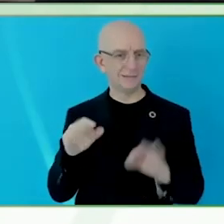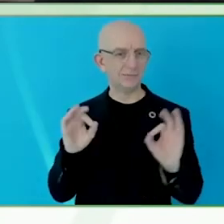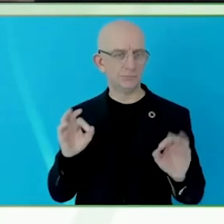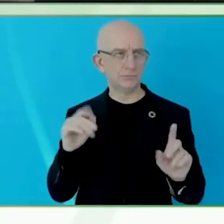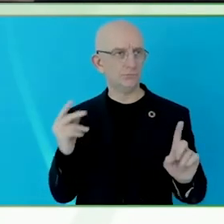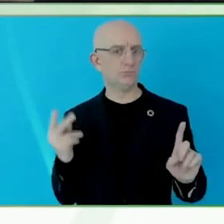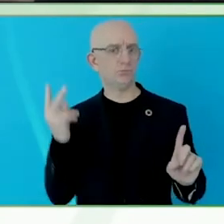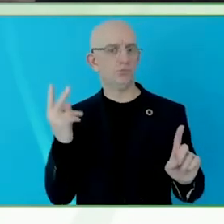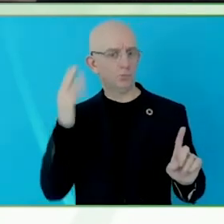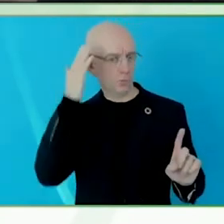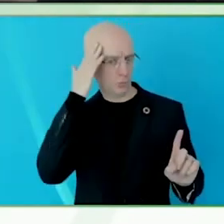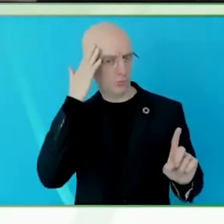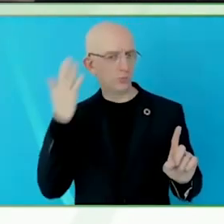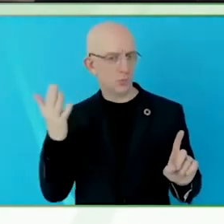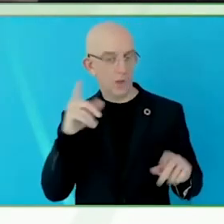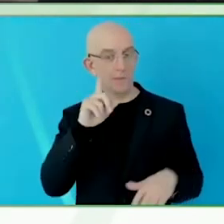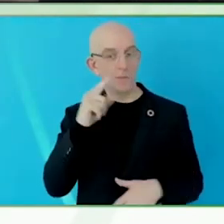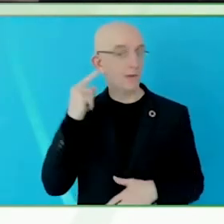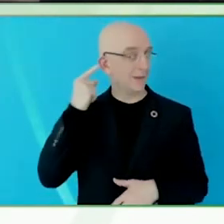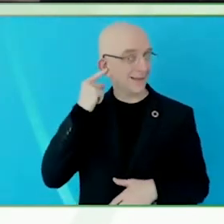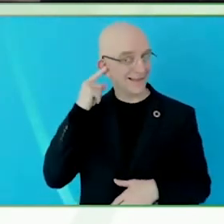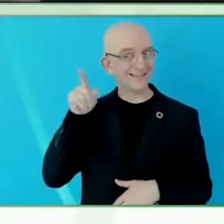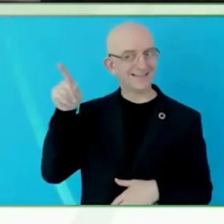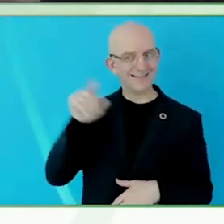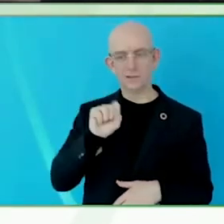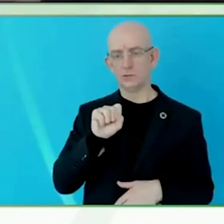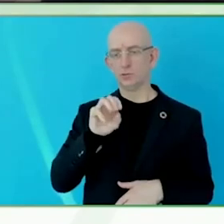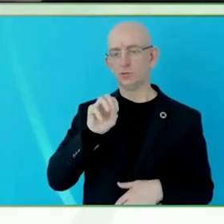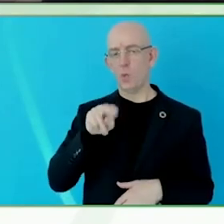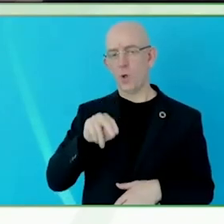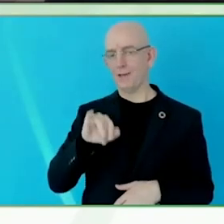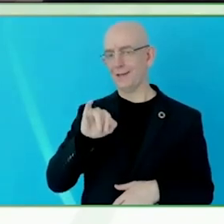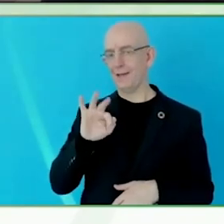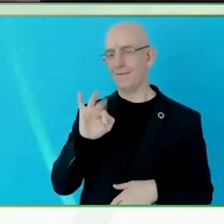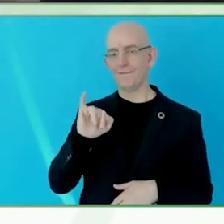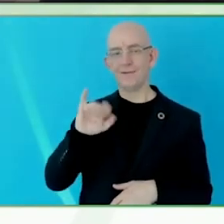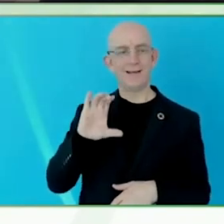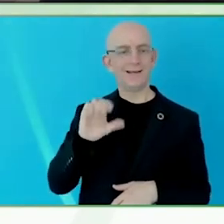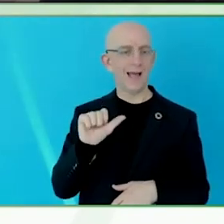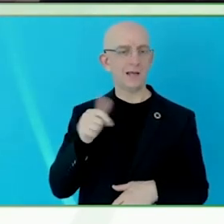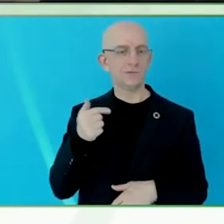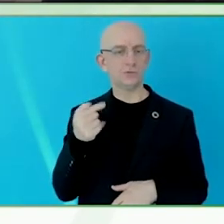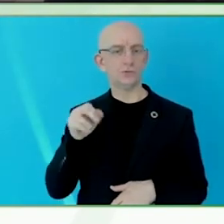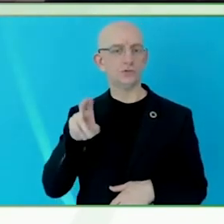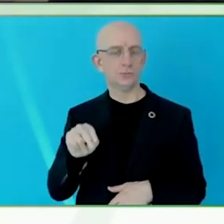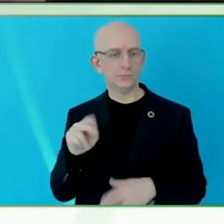They need to believe in it. Once that mindset, one such credibility is established, and